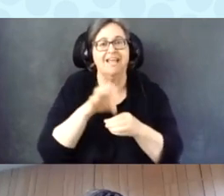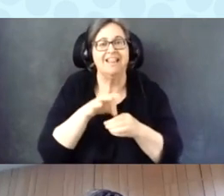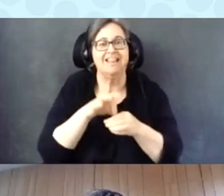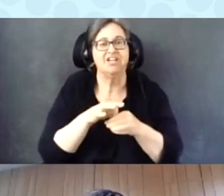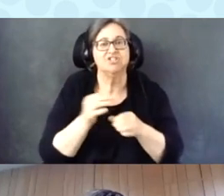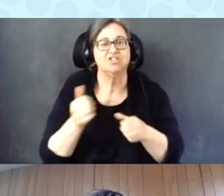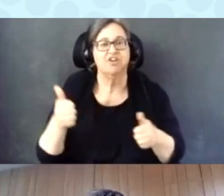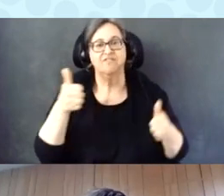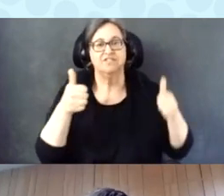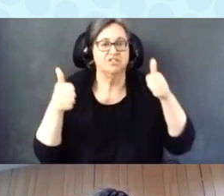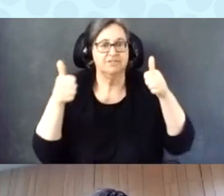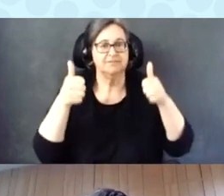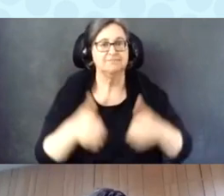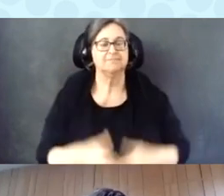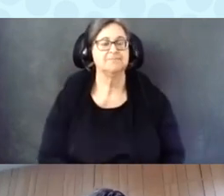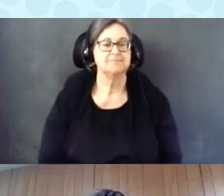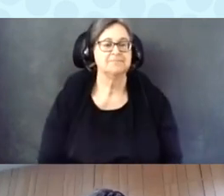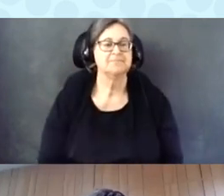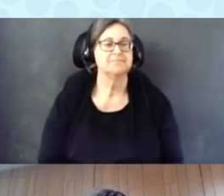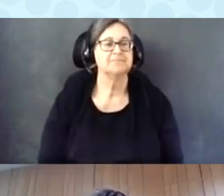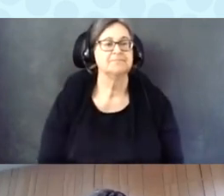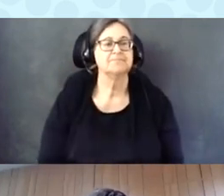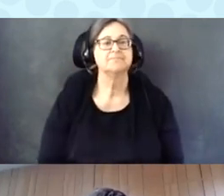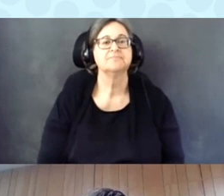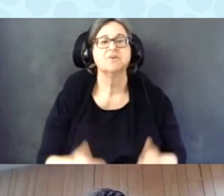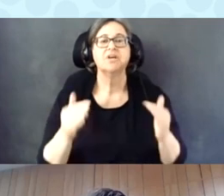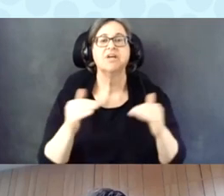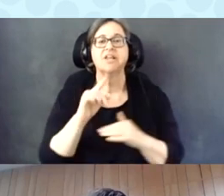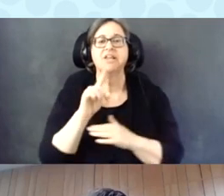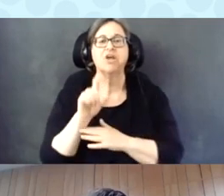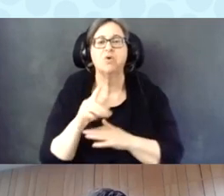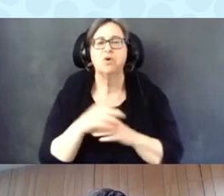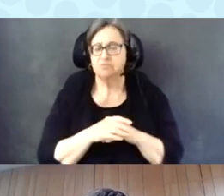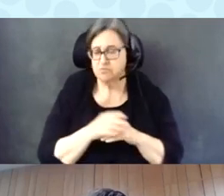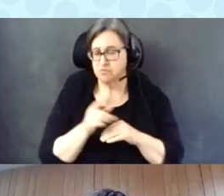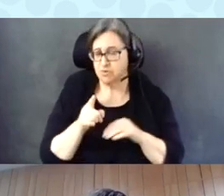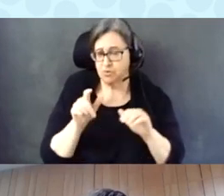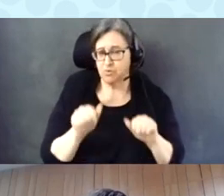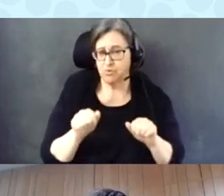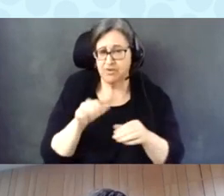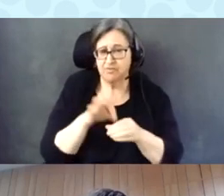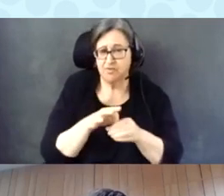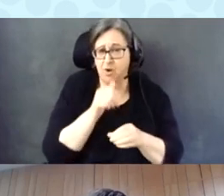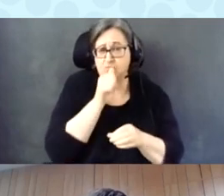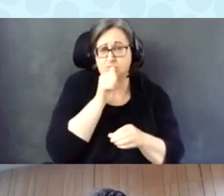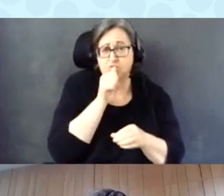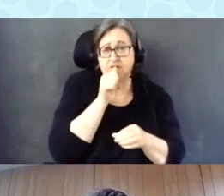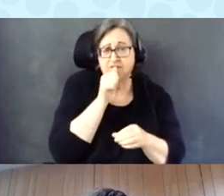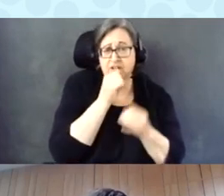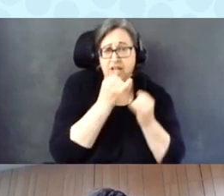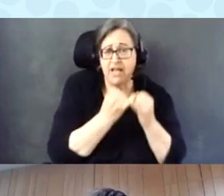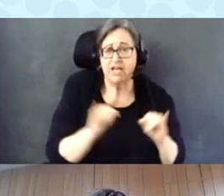Next question was, were you able to vote privately and independently using